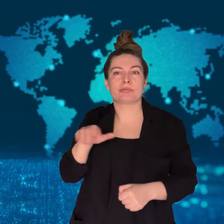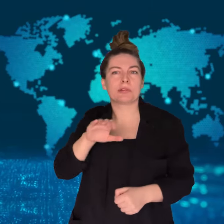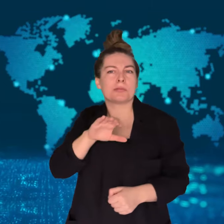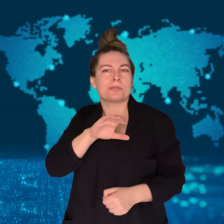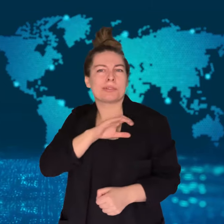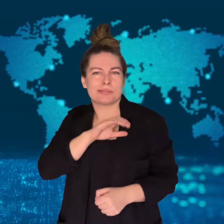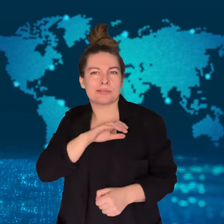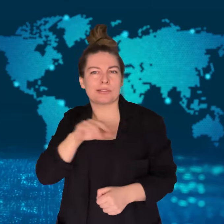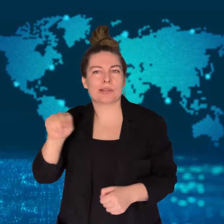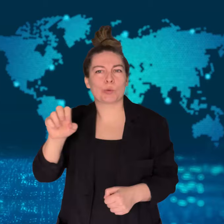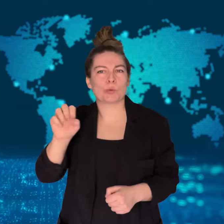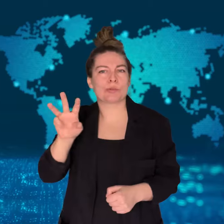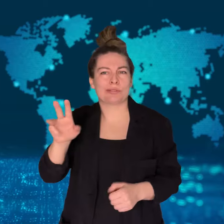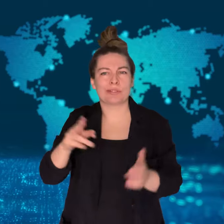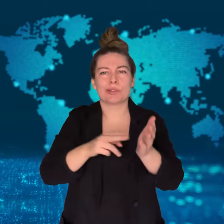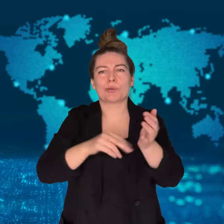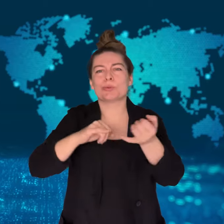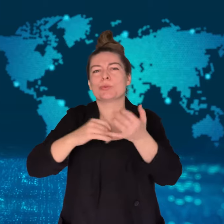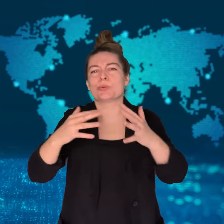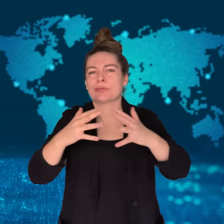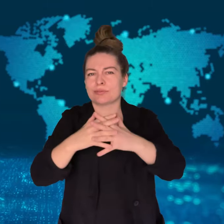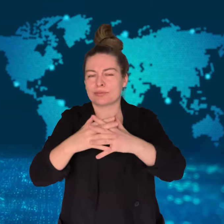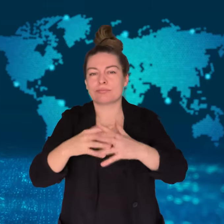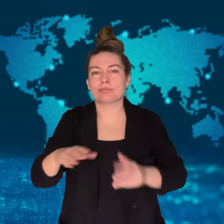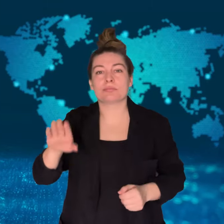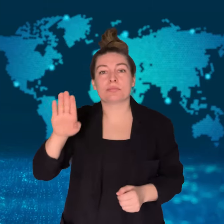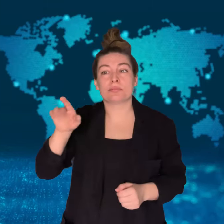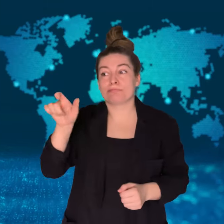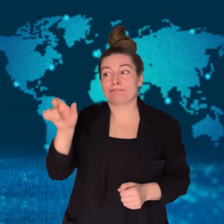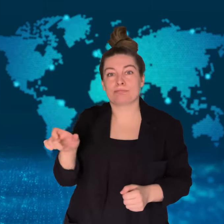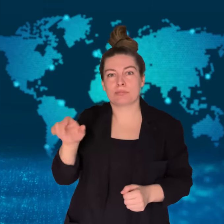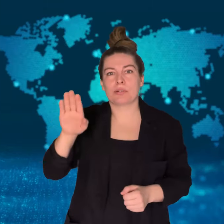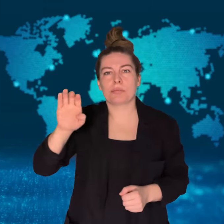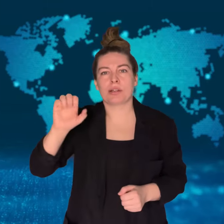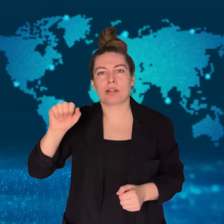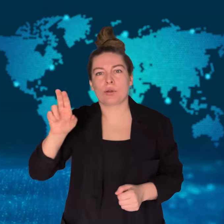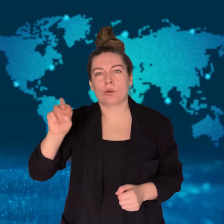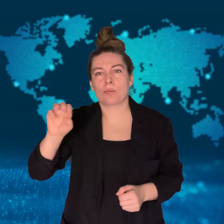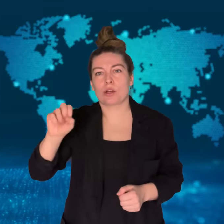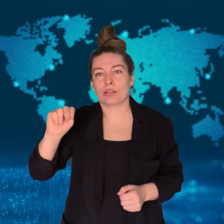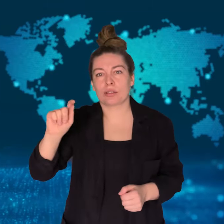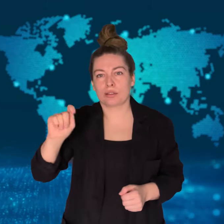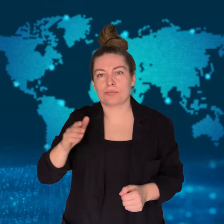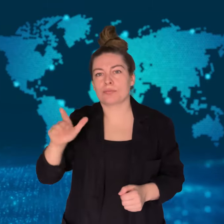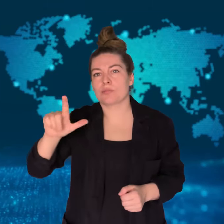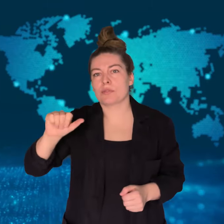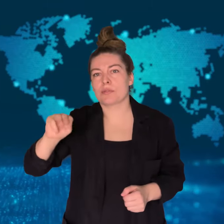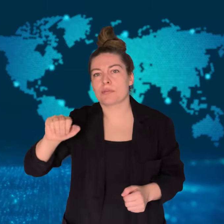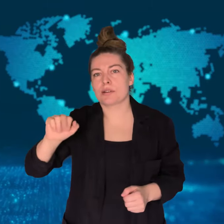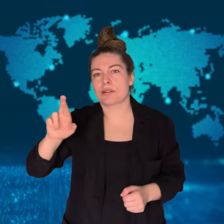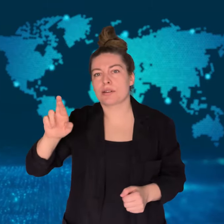Senior New South Wales Police Constable Beaumont Lamarre-Condon was charged